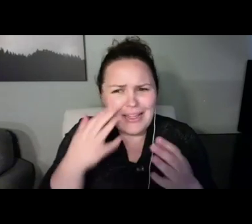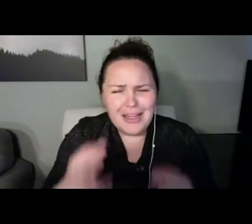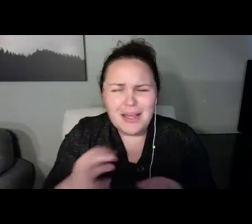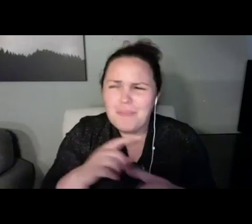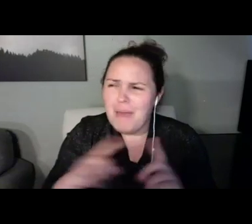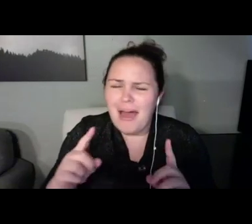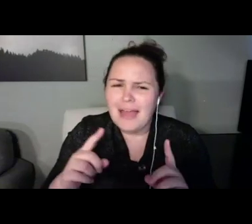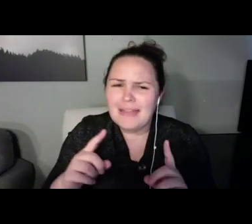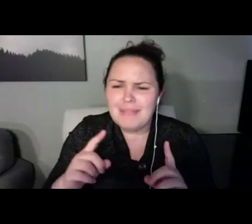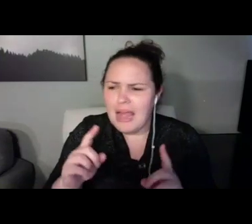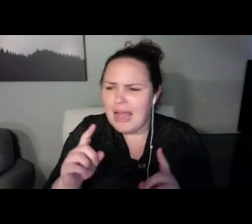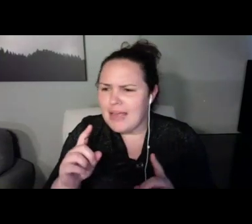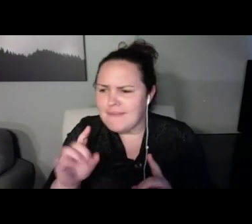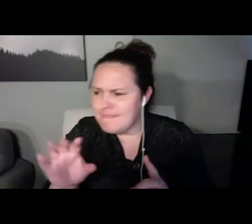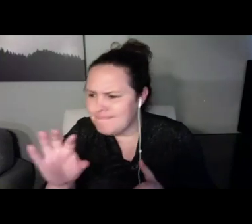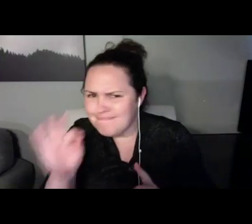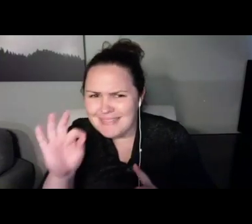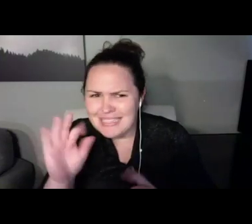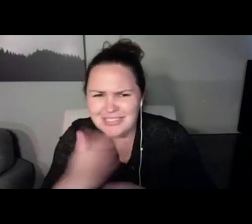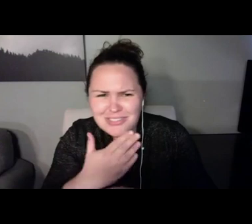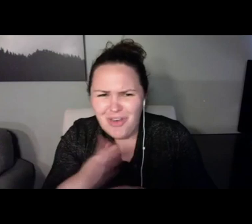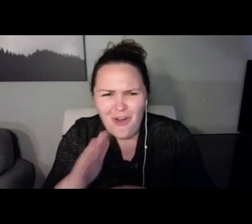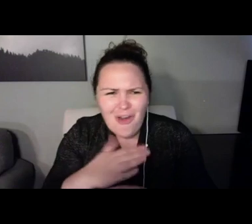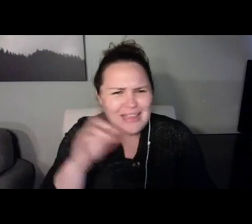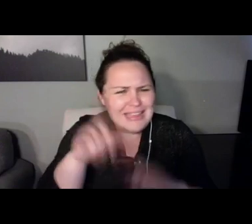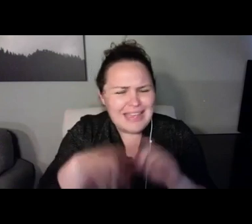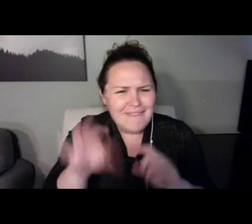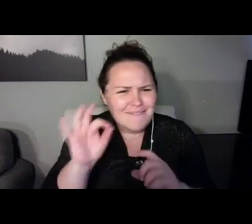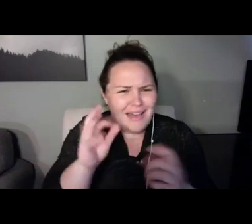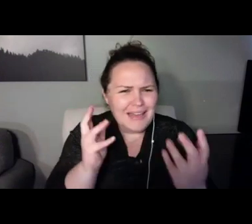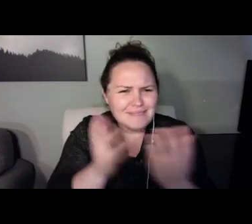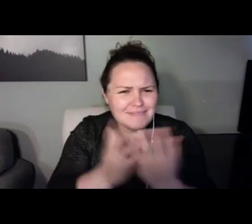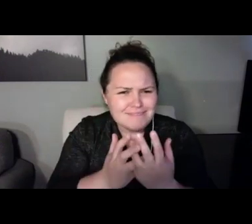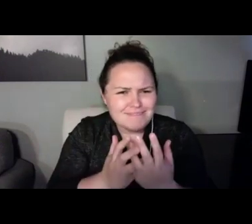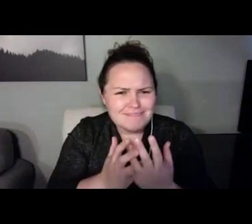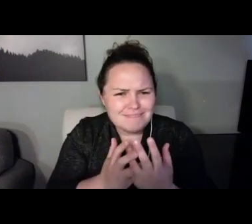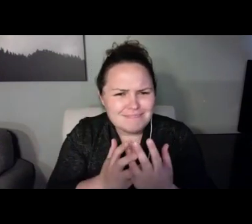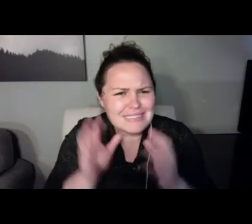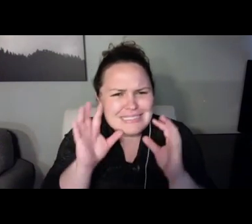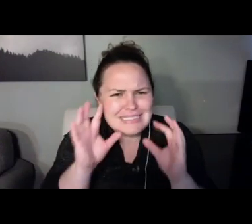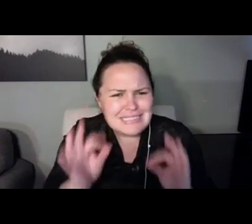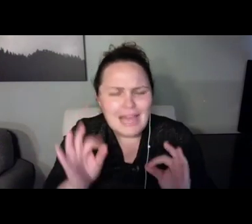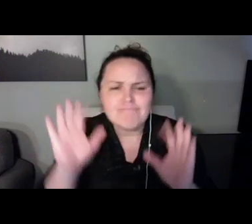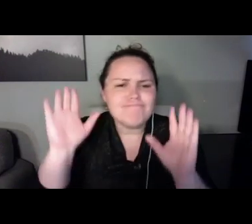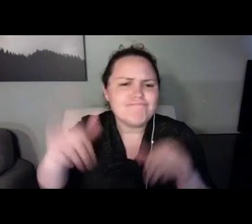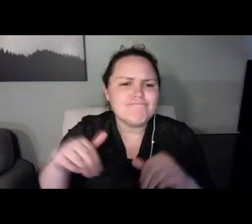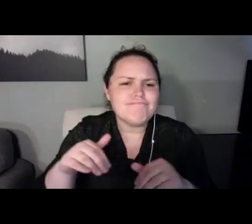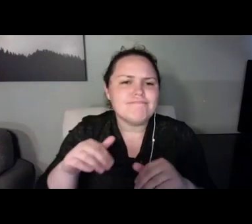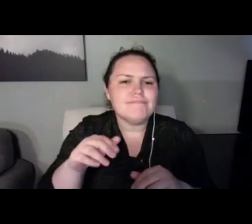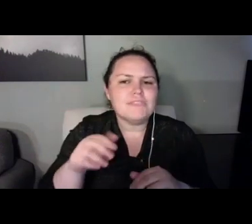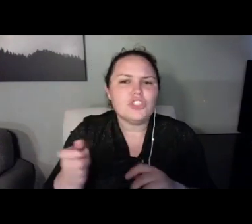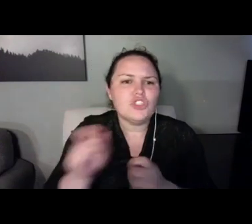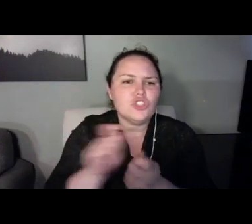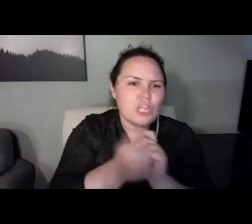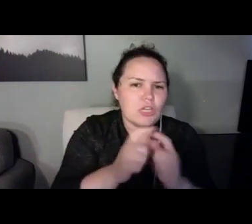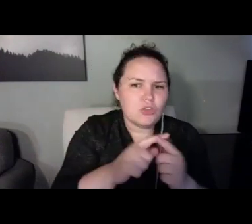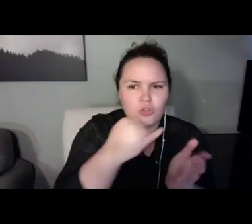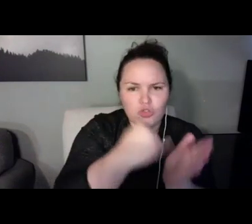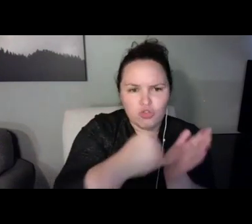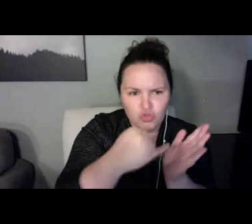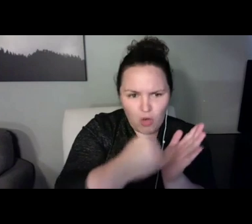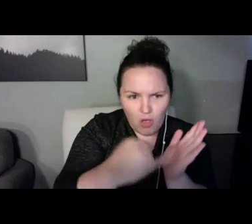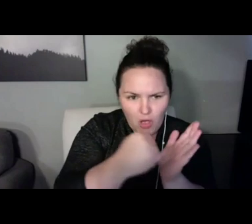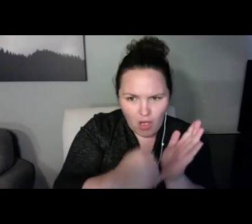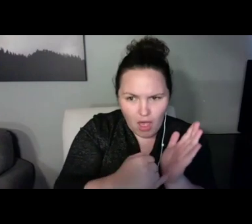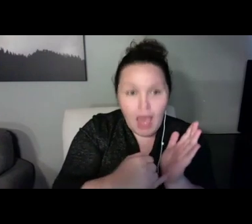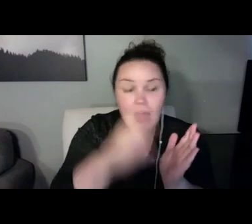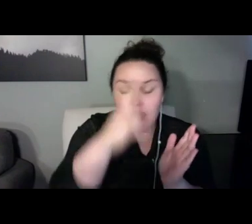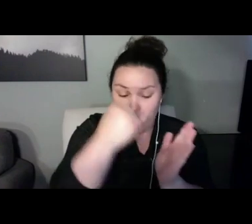her dog here and she really enjoyed it. She is from Kansas.